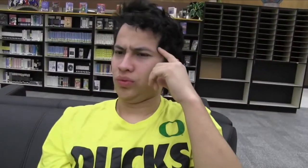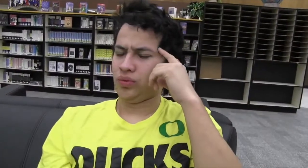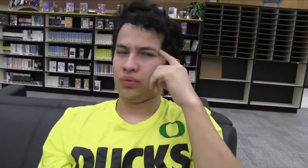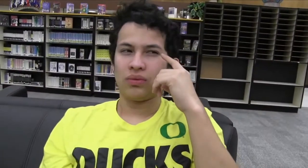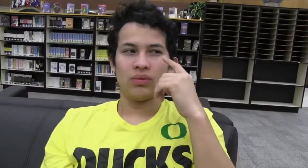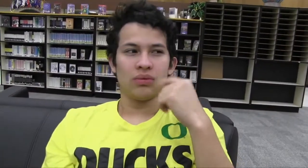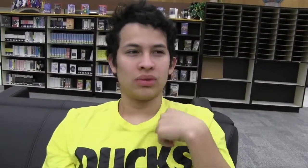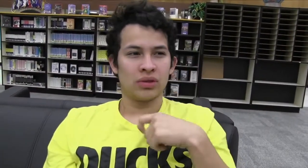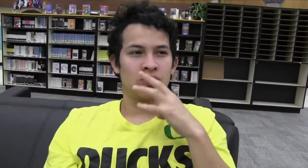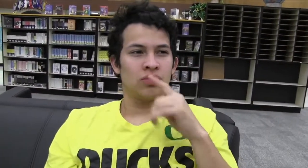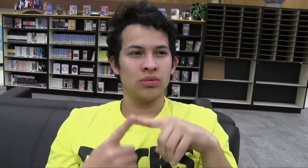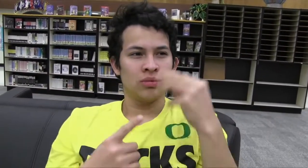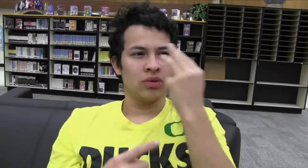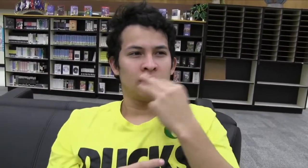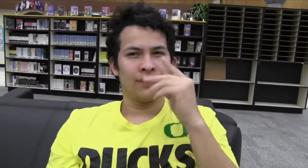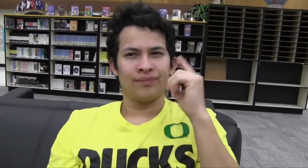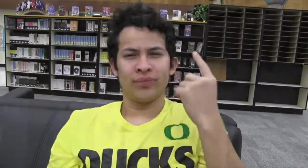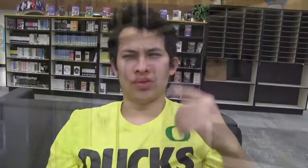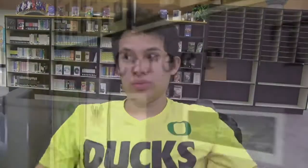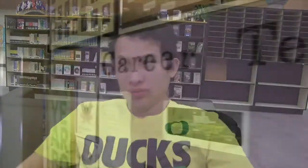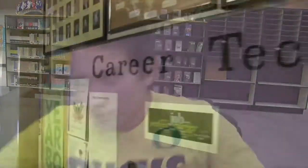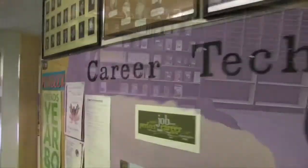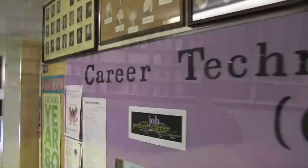Hey, I think I remember something